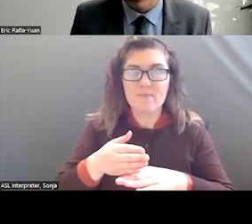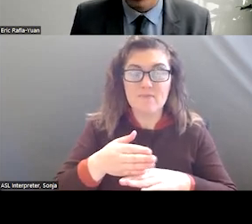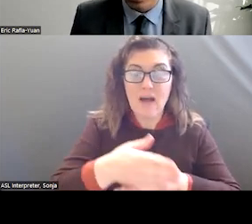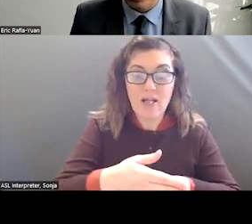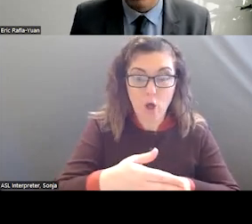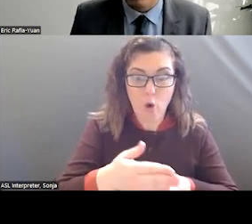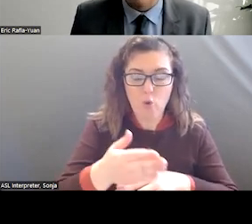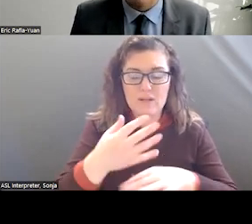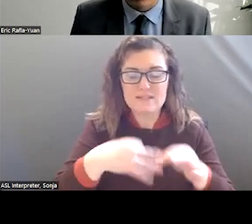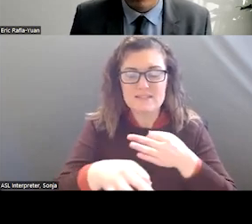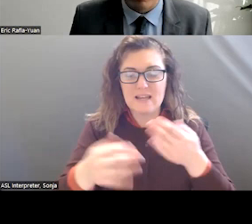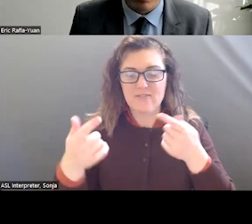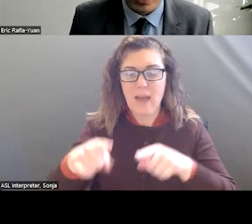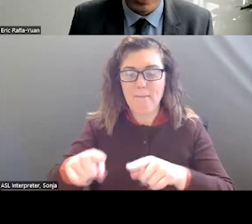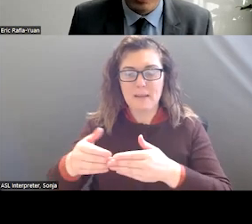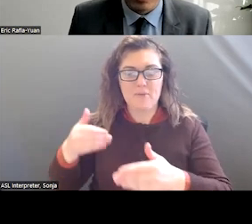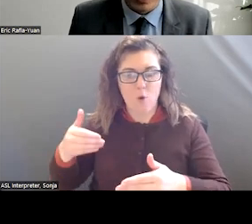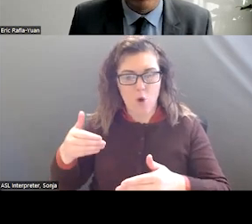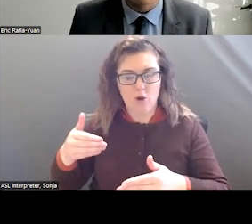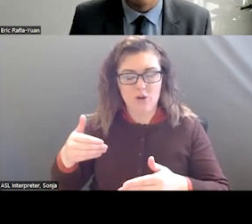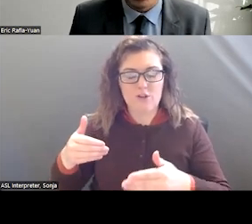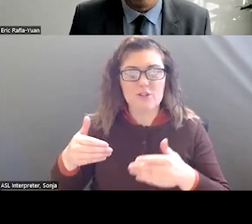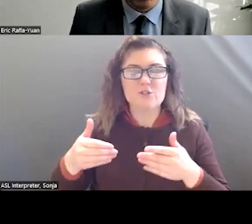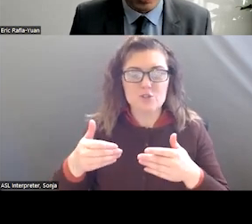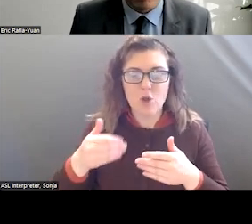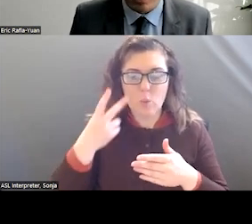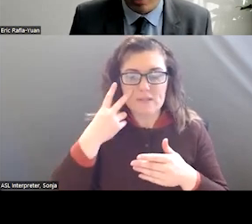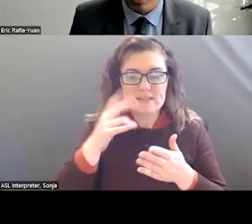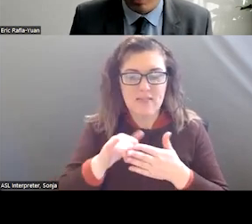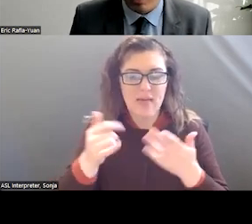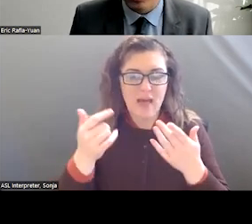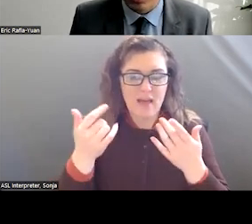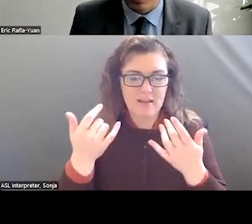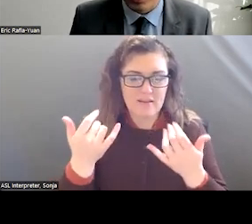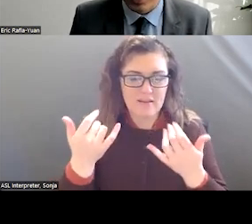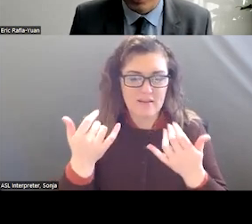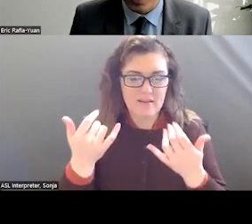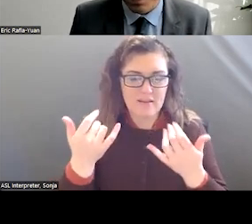SO WE ARE SEEING THAT NOW WITH THE BIG WORK FORCE GAPS WITH THE CRISIS RESPONSE SYSTEMS.